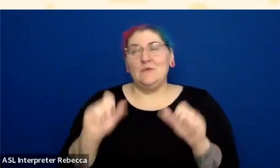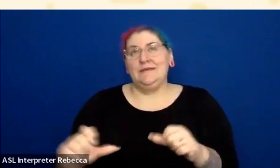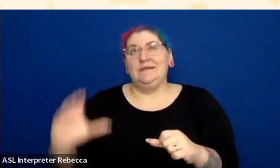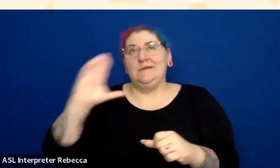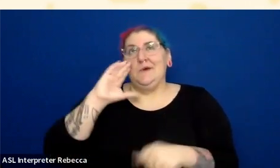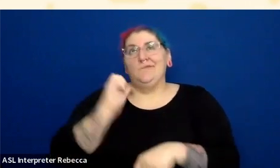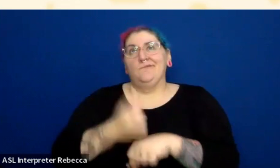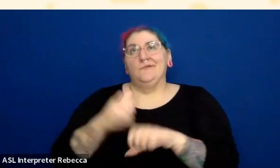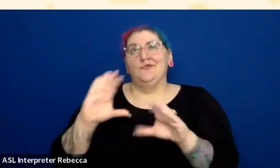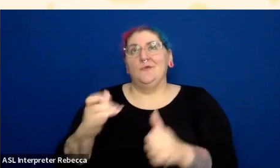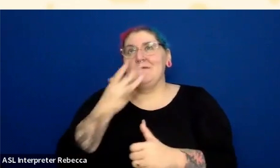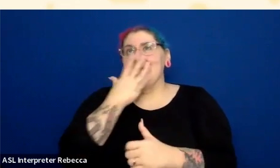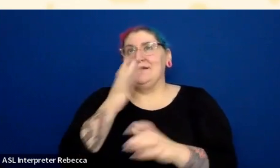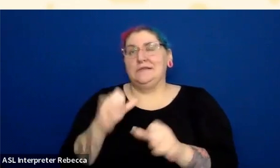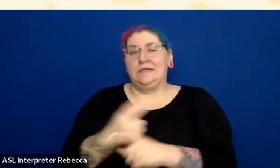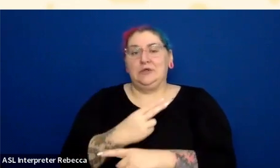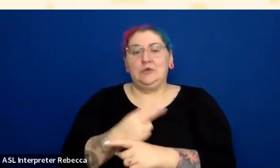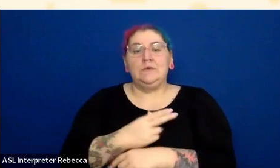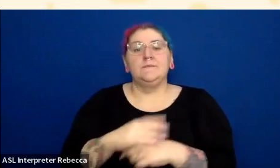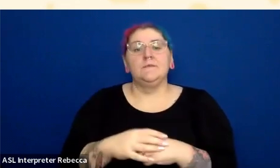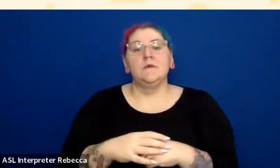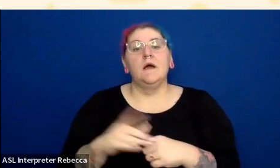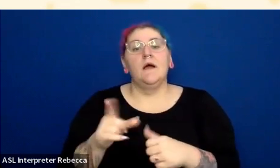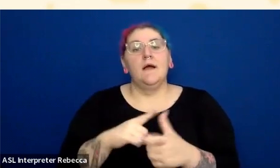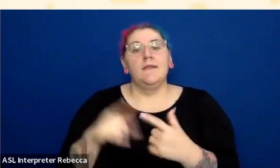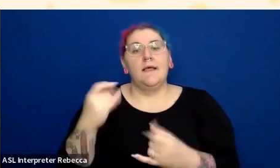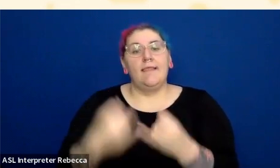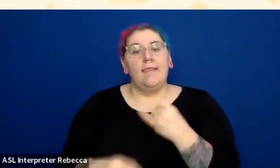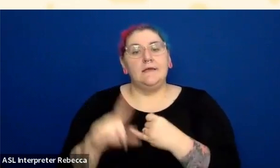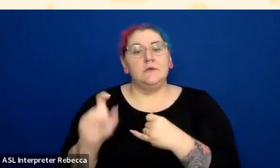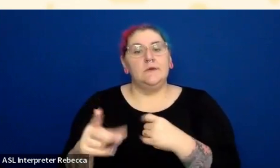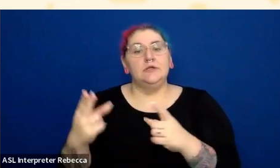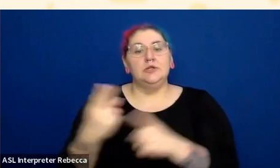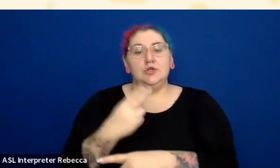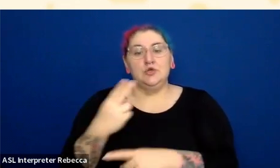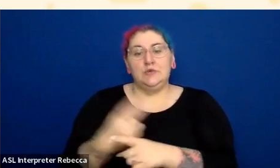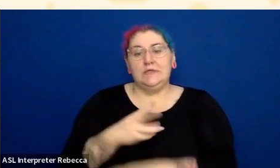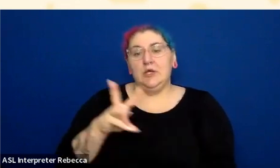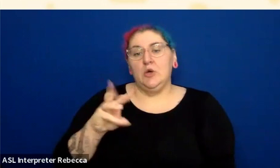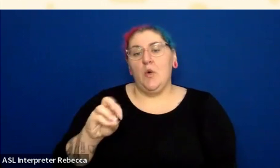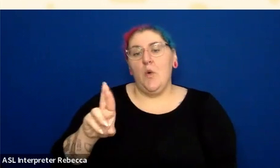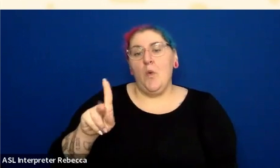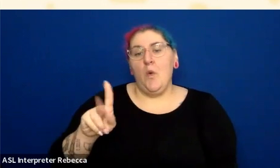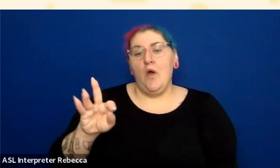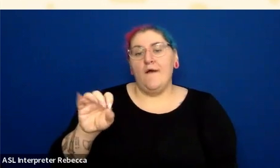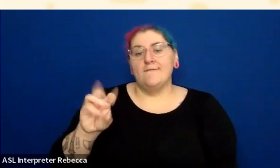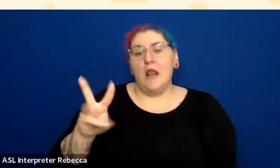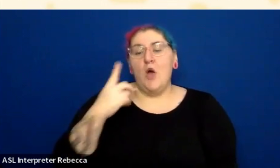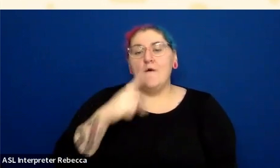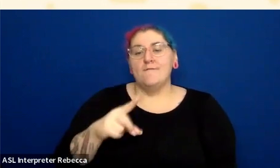Then last question: Usually workflow, when deciding on color styles for a website, what tools or checks do you typically rely on?